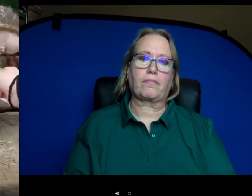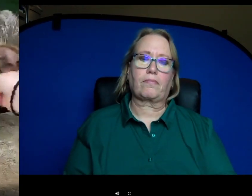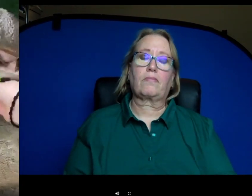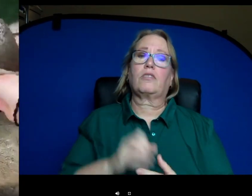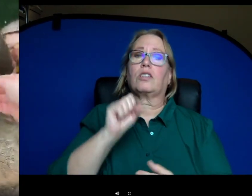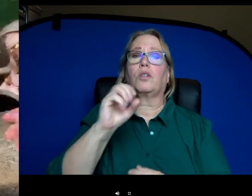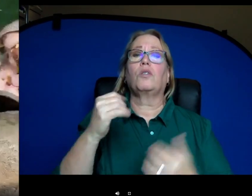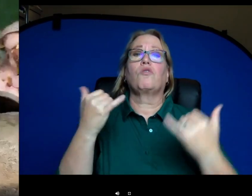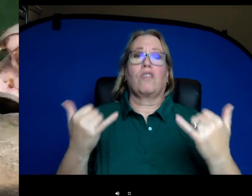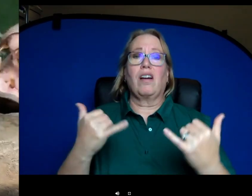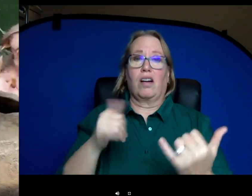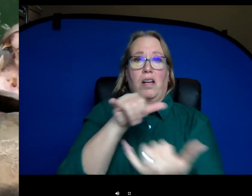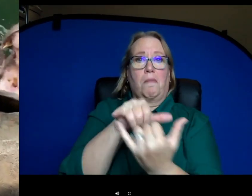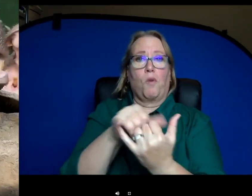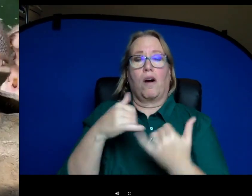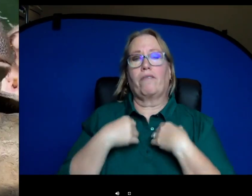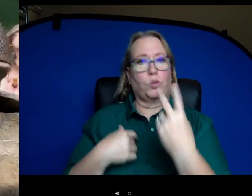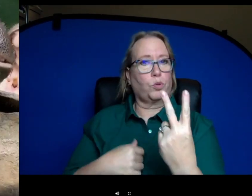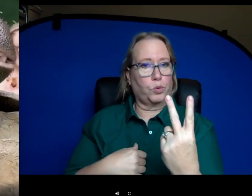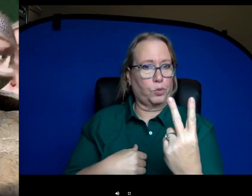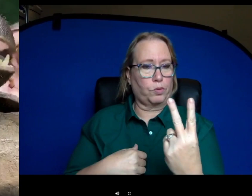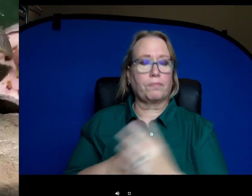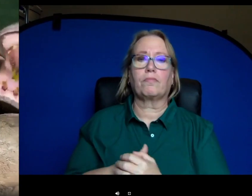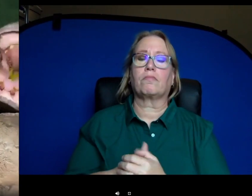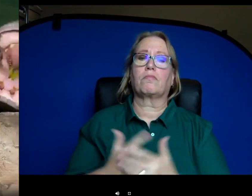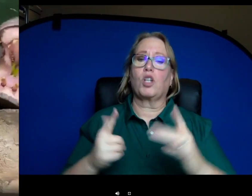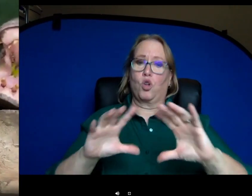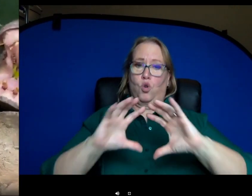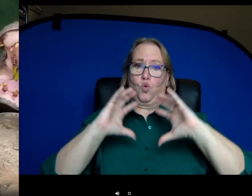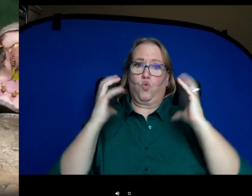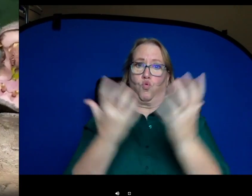hippos we have here right now and a group of hippos is called a bloat.